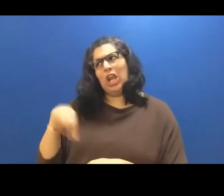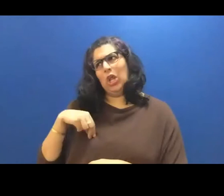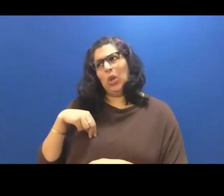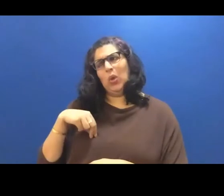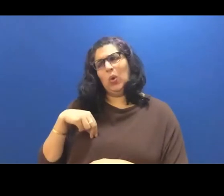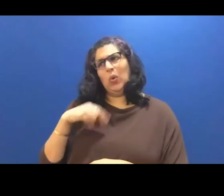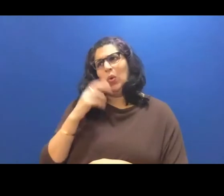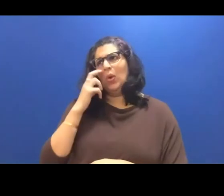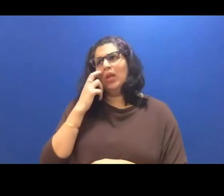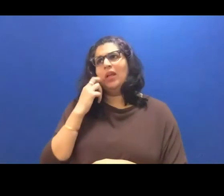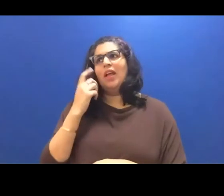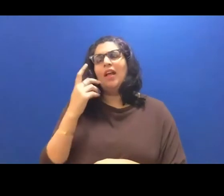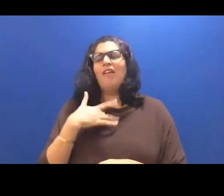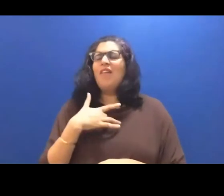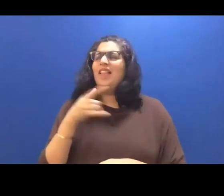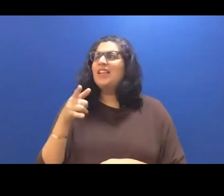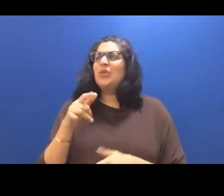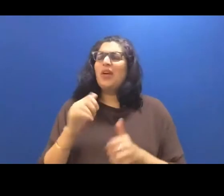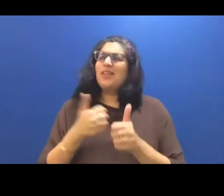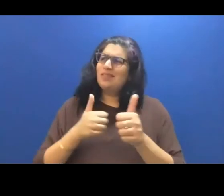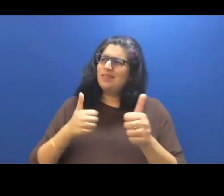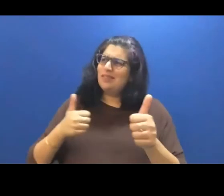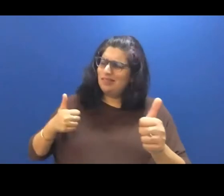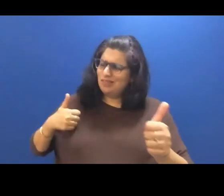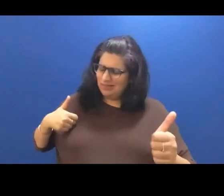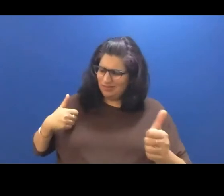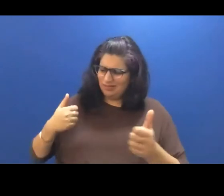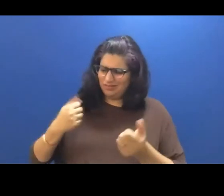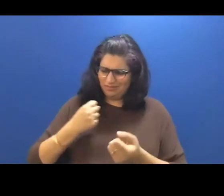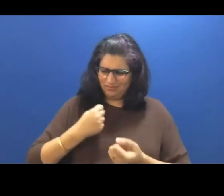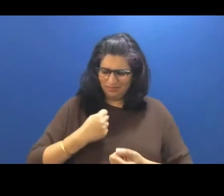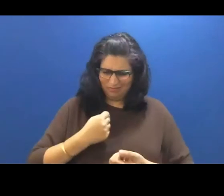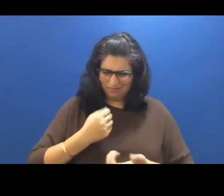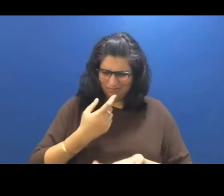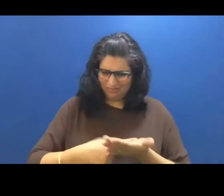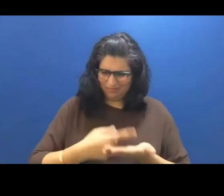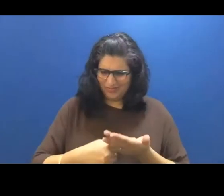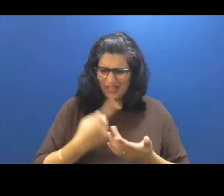slower than the conversation asking about things only when I was over talking about